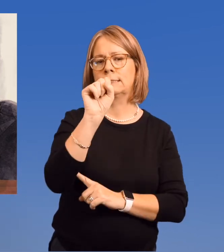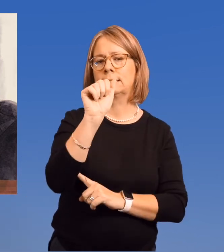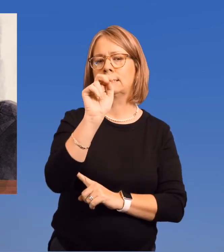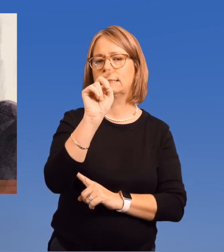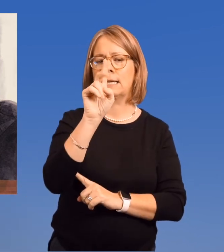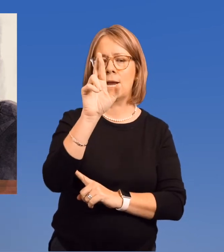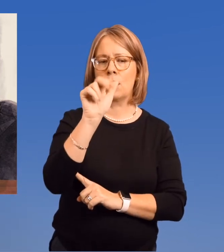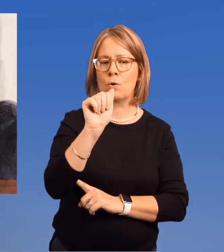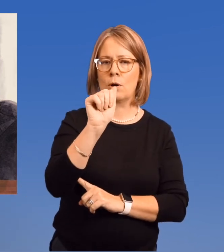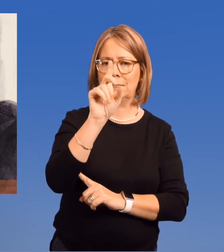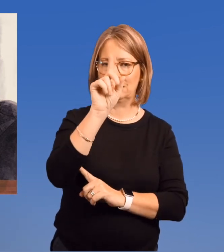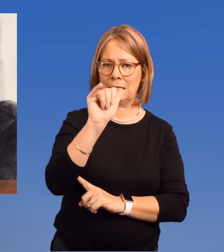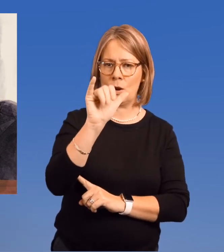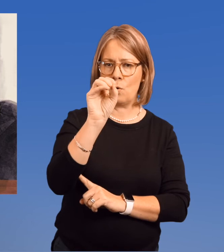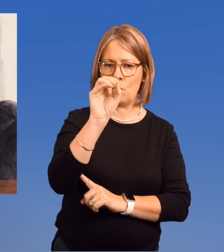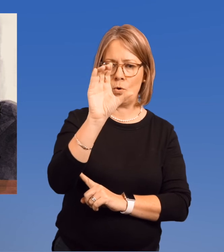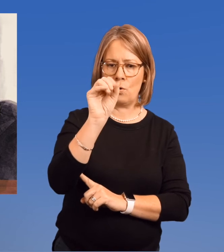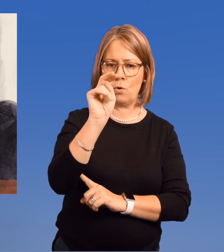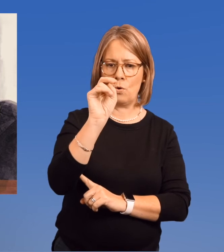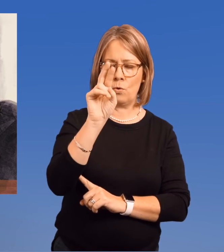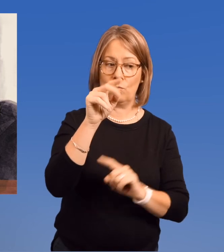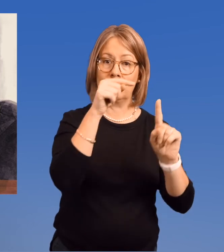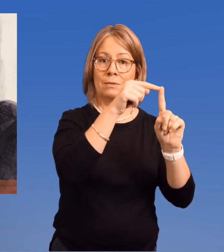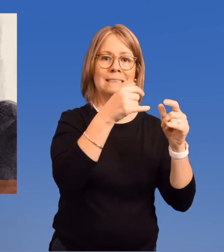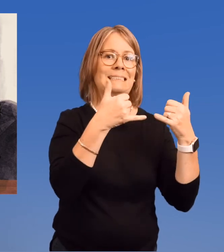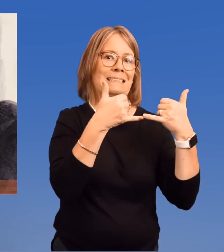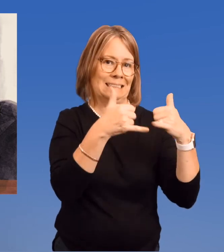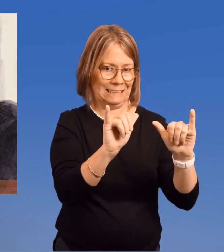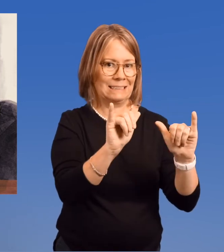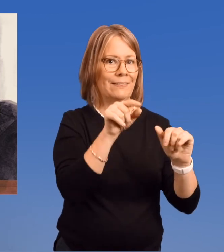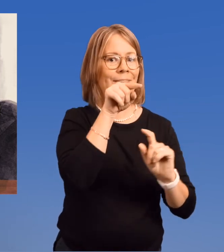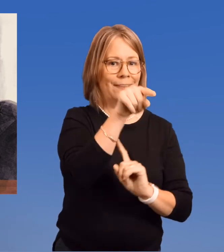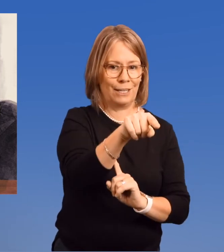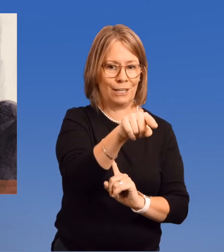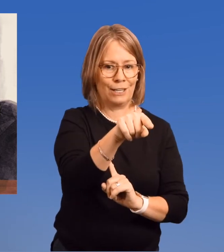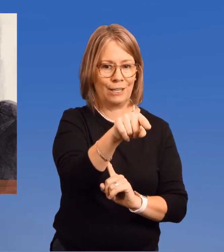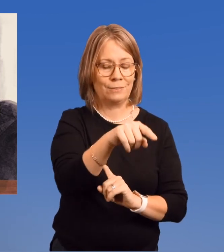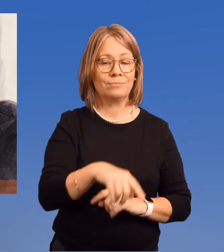Sandra Day O'Connor was still serving.